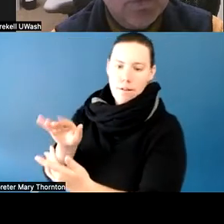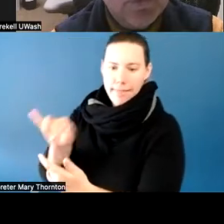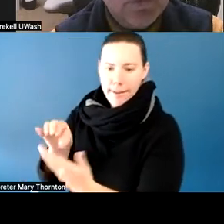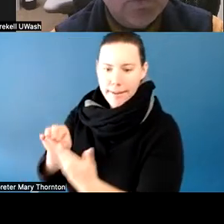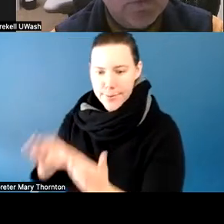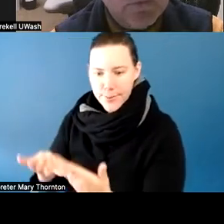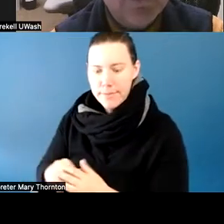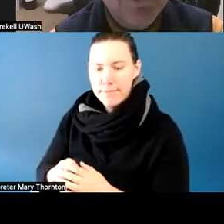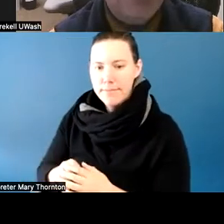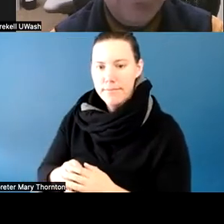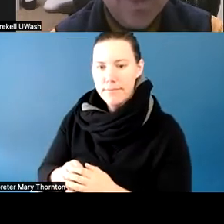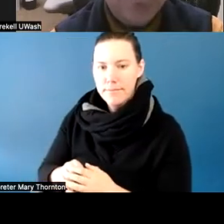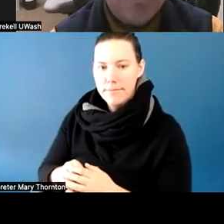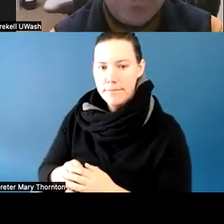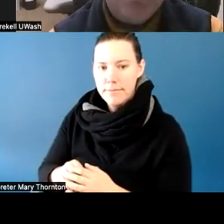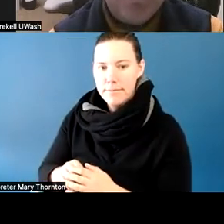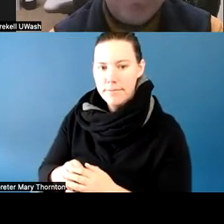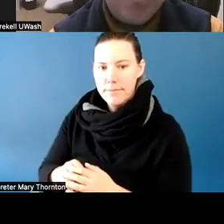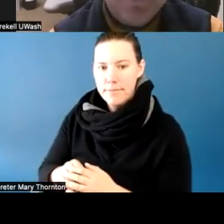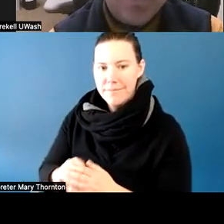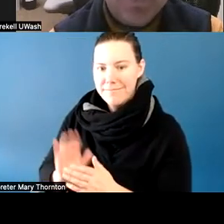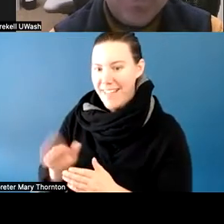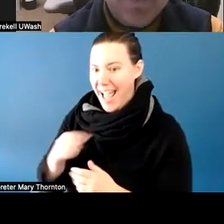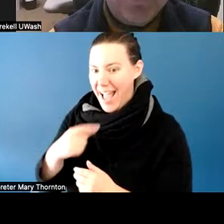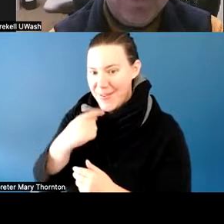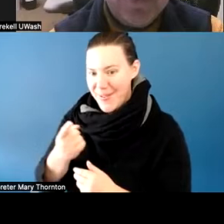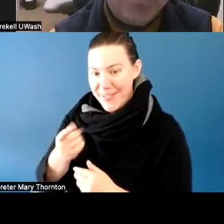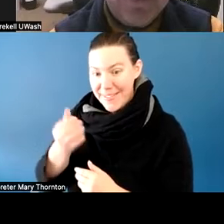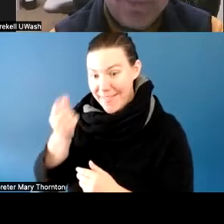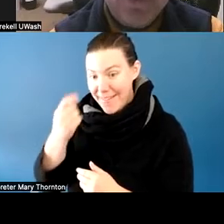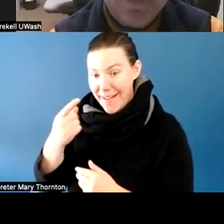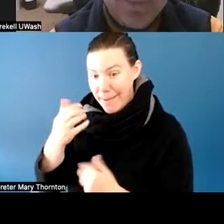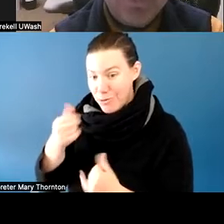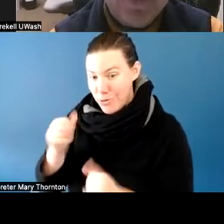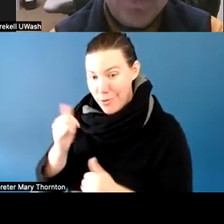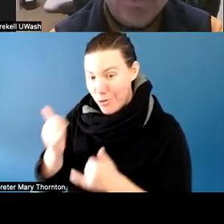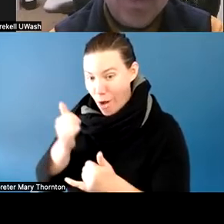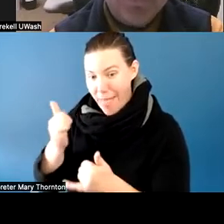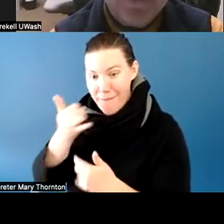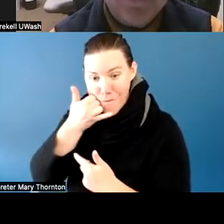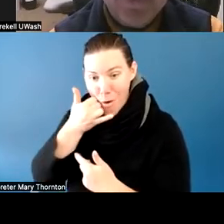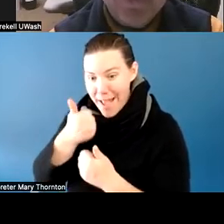to call that phone for a couple of months now, and it went straight to voicemail every time I called up.